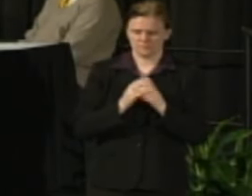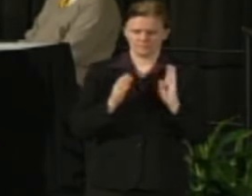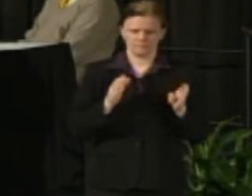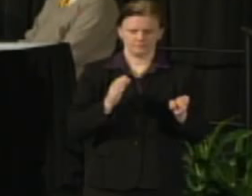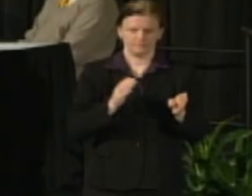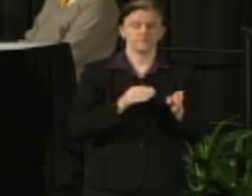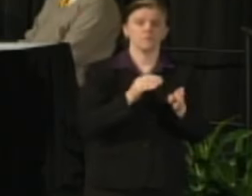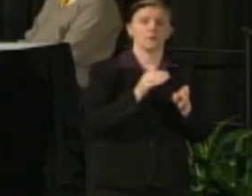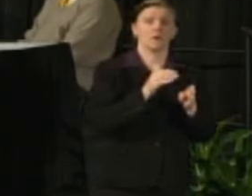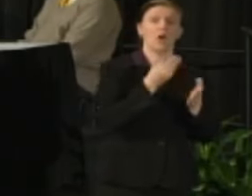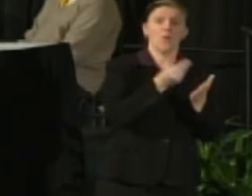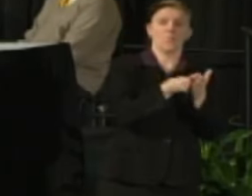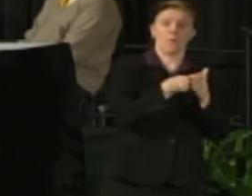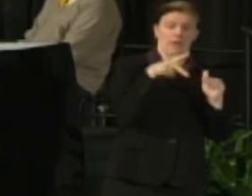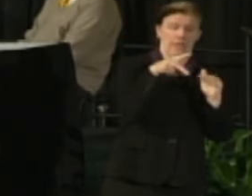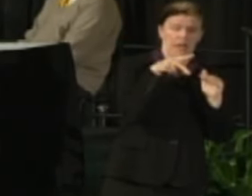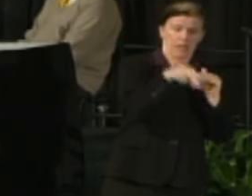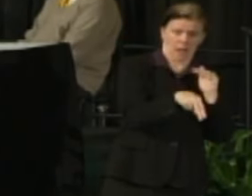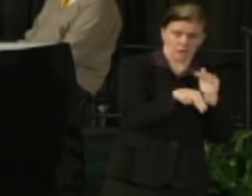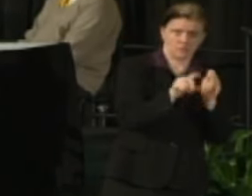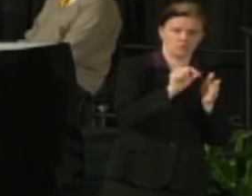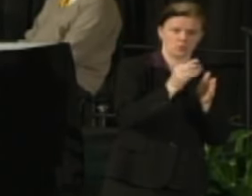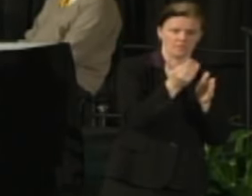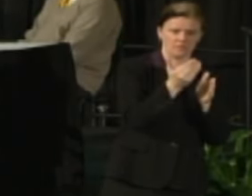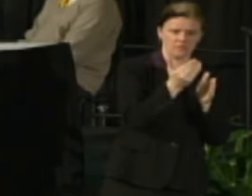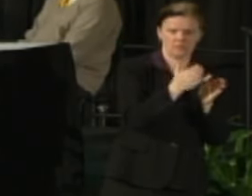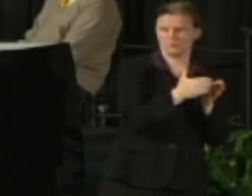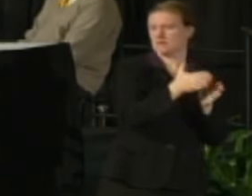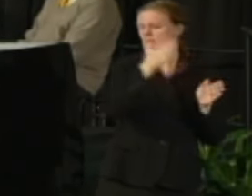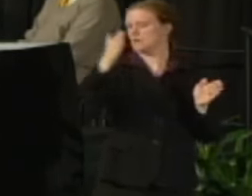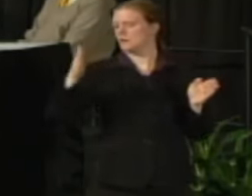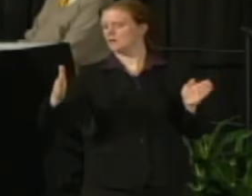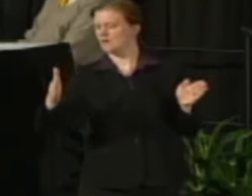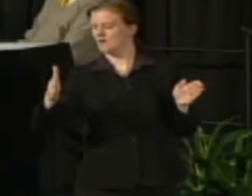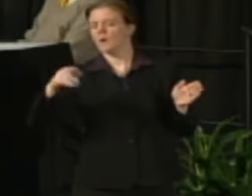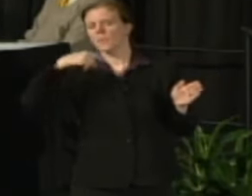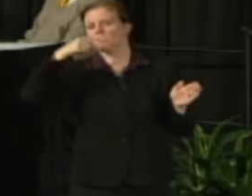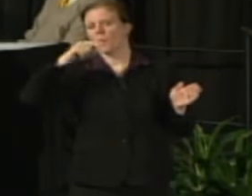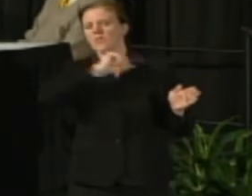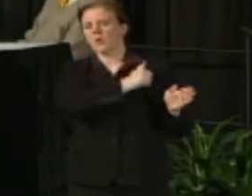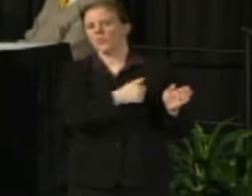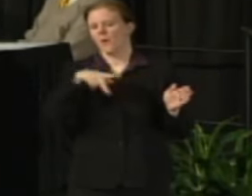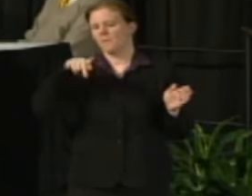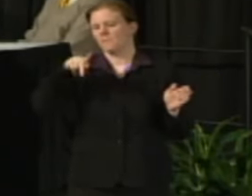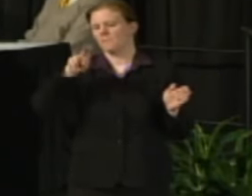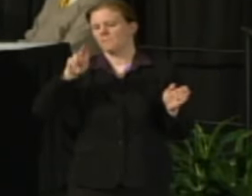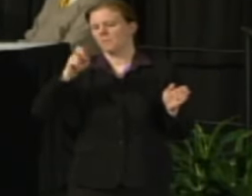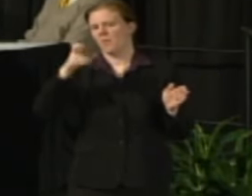of the cut and the start of the Public Authority and the Public Authority is being held out as a justification for the cuts.